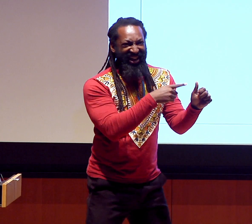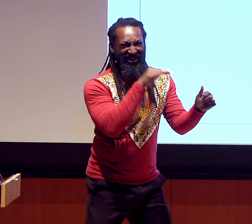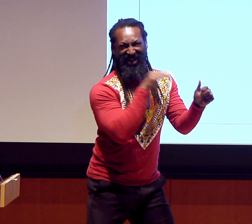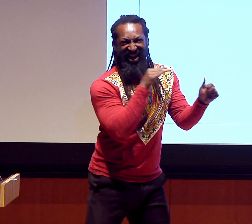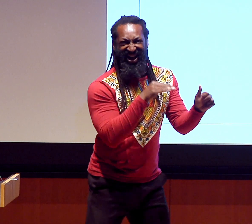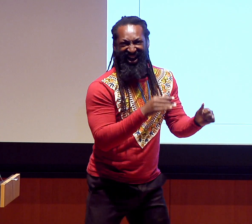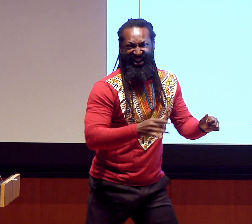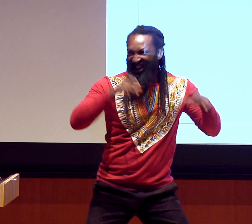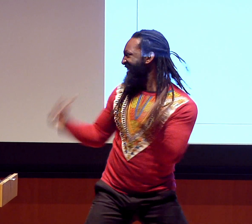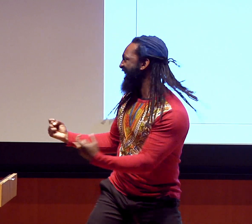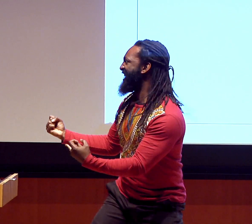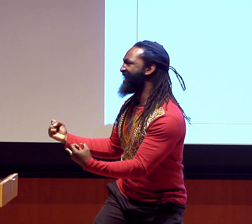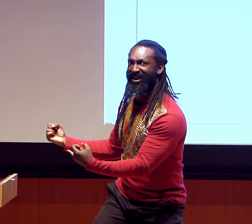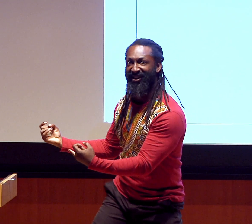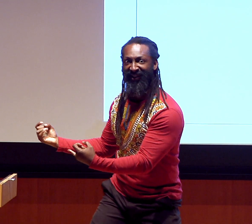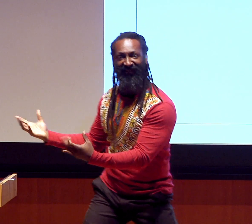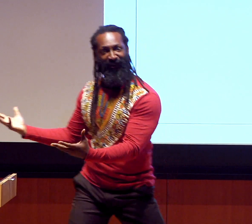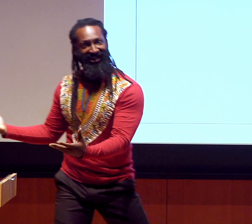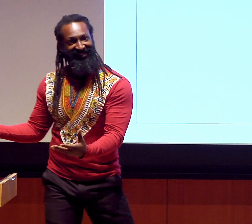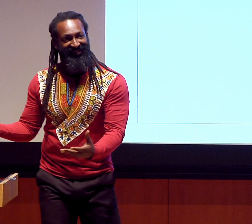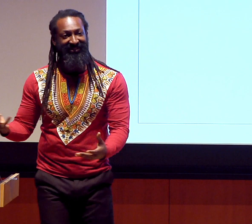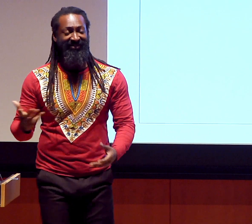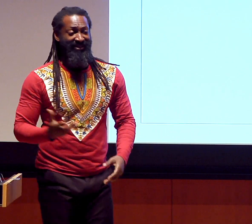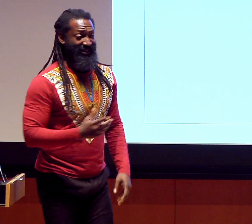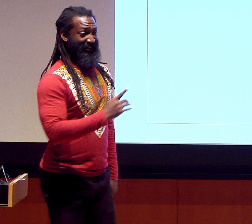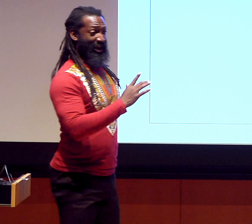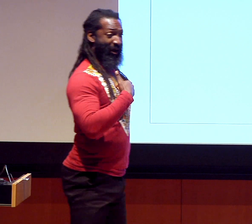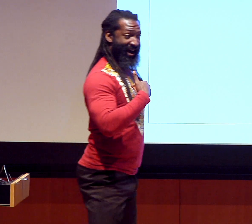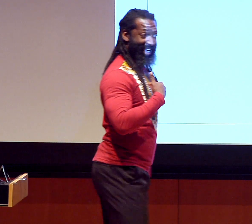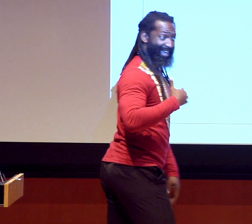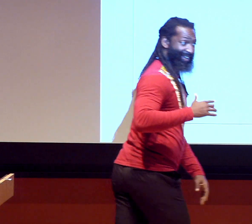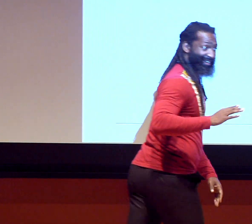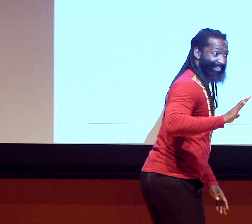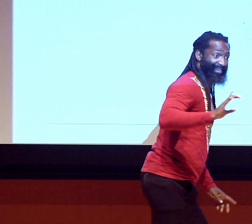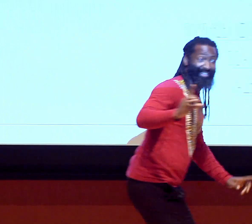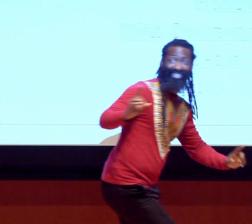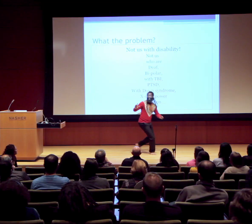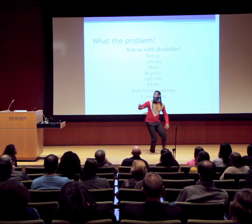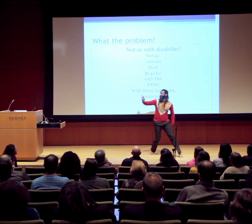No, it’s not a good idea to come behind them, because of course, their first reaction is going to be just like Wolverine.